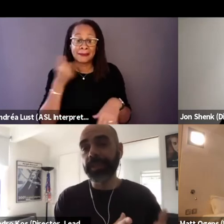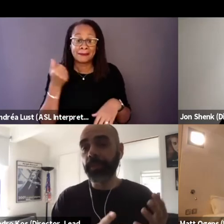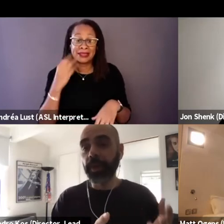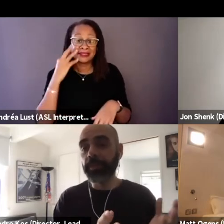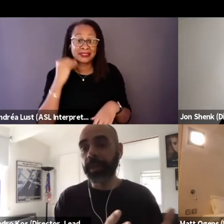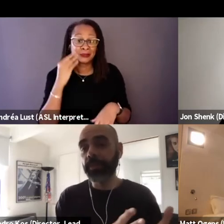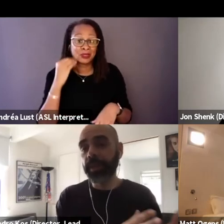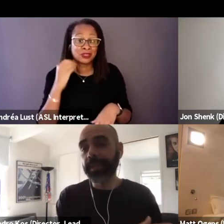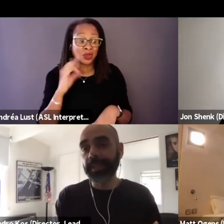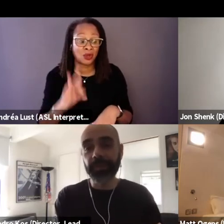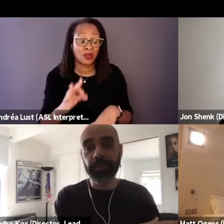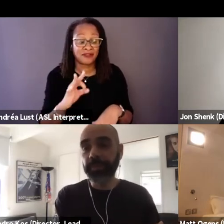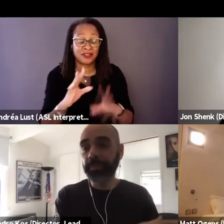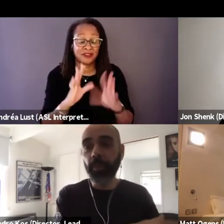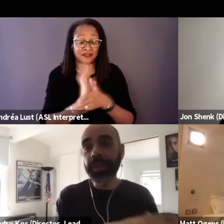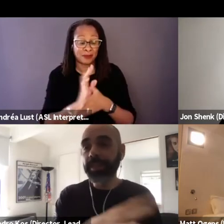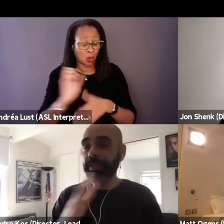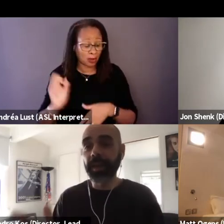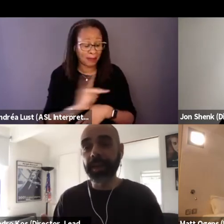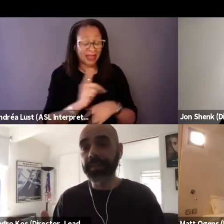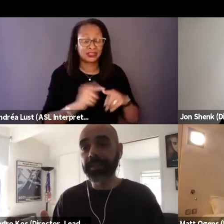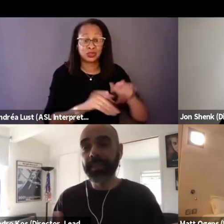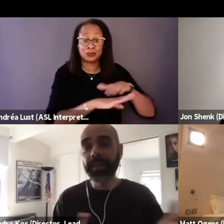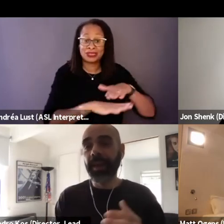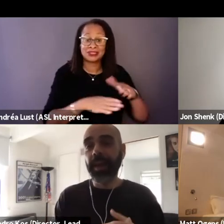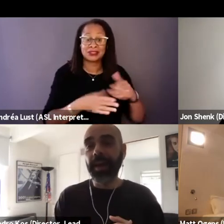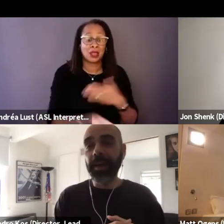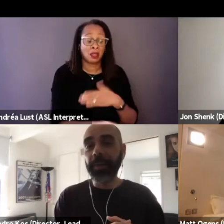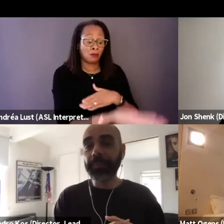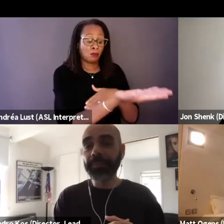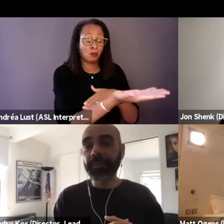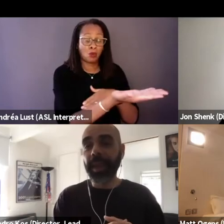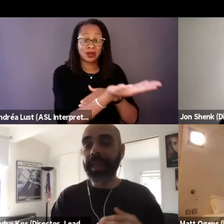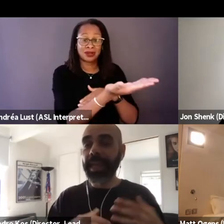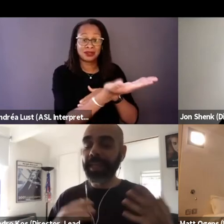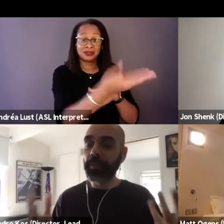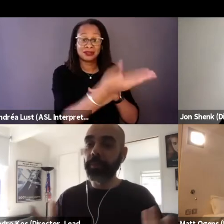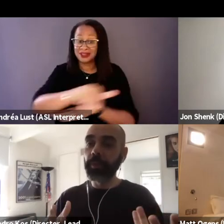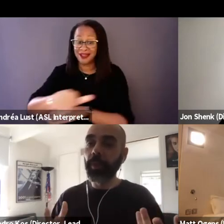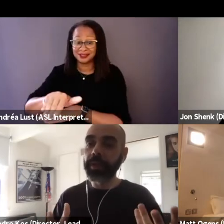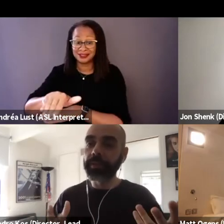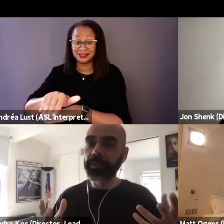if so, going back to basics from morning tonight, and that's what we wanted to,